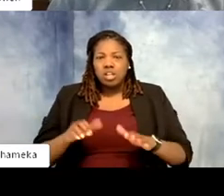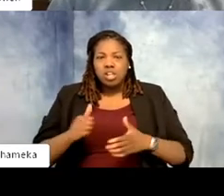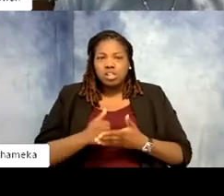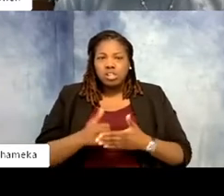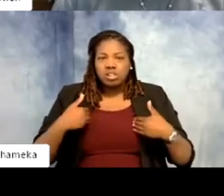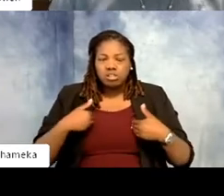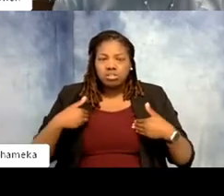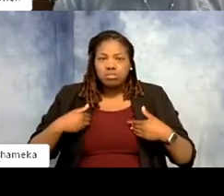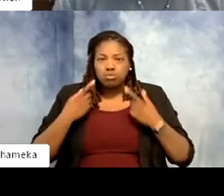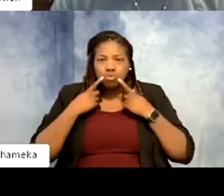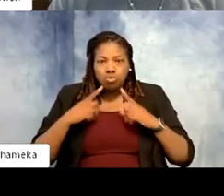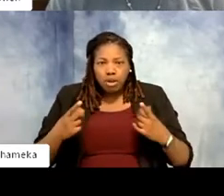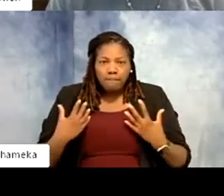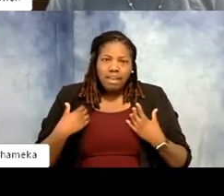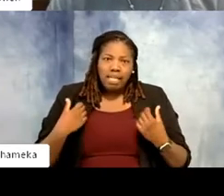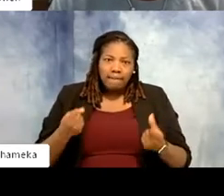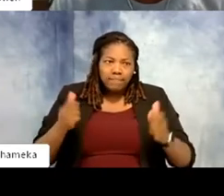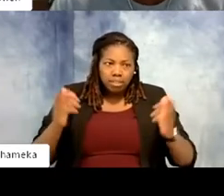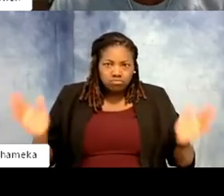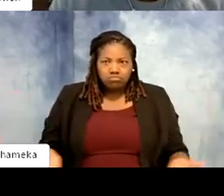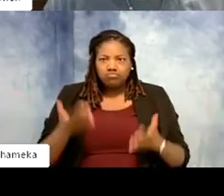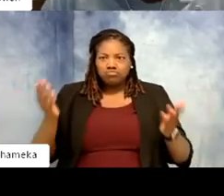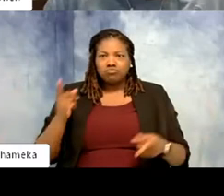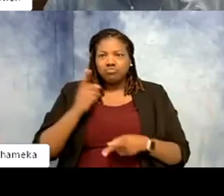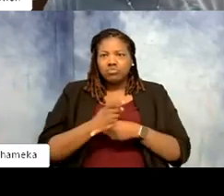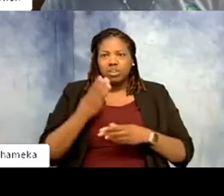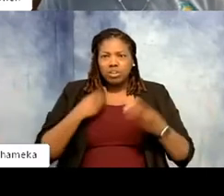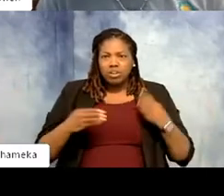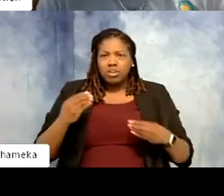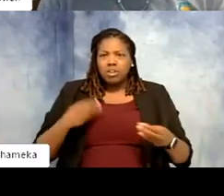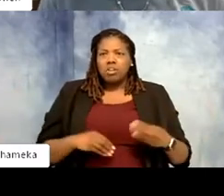thrive, be healthier, give them the right diet. Diets have changed since I've been here. Exhibits